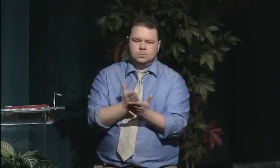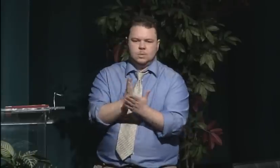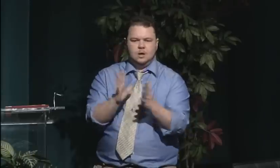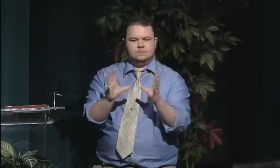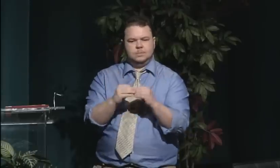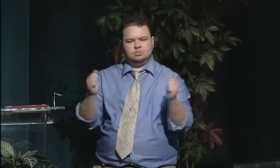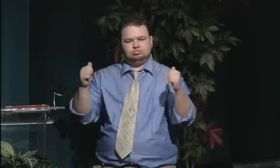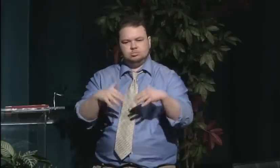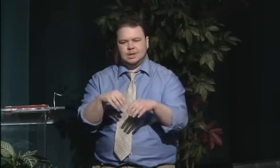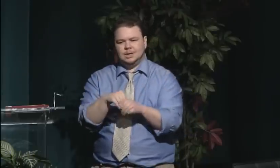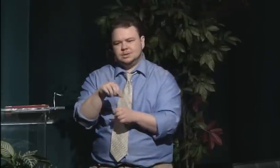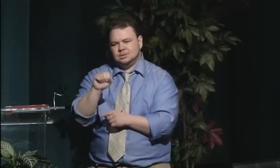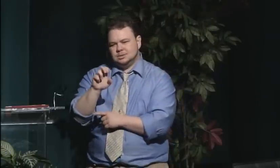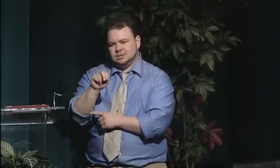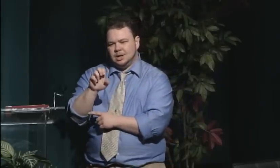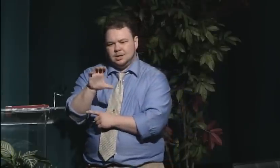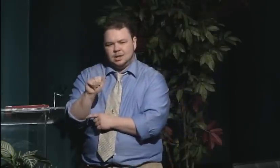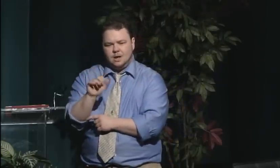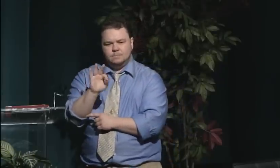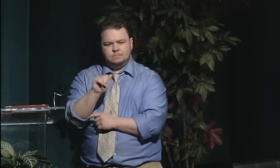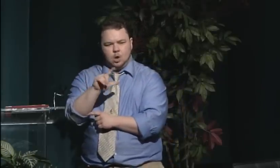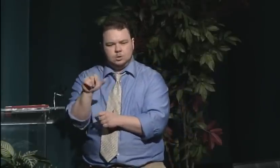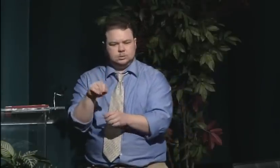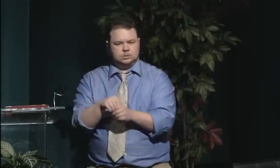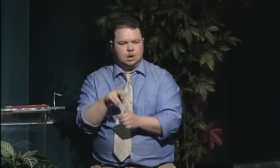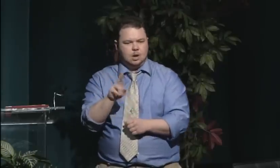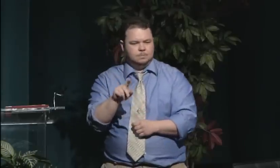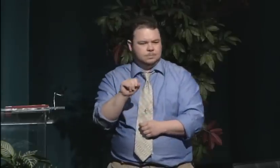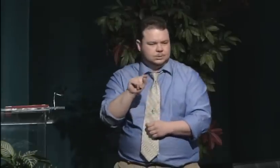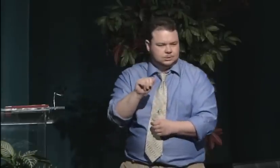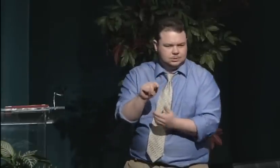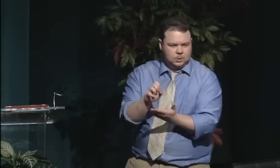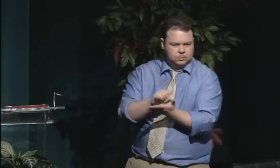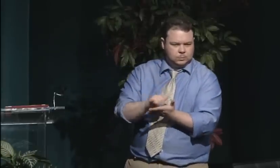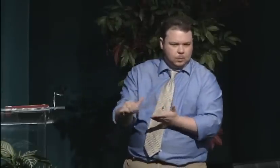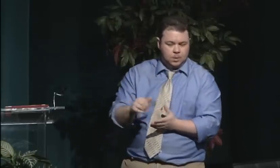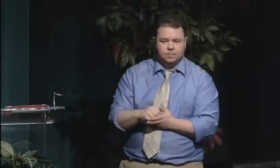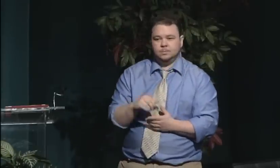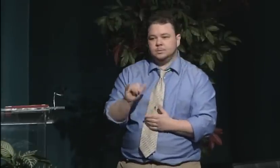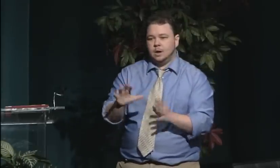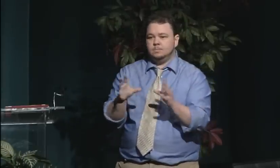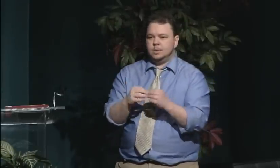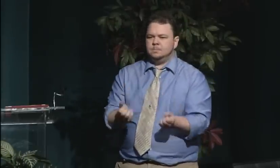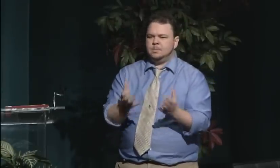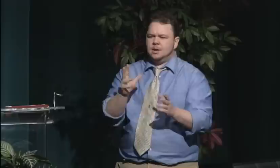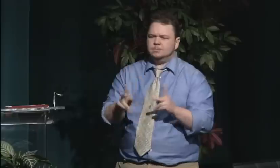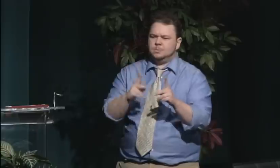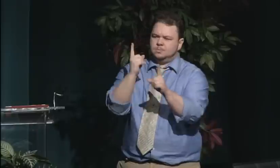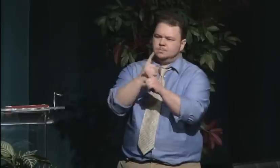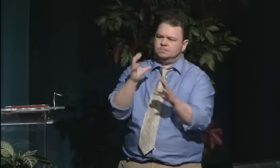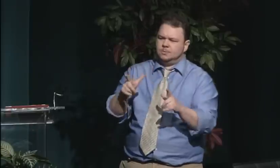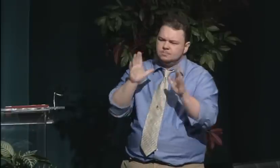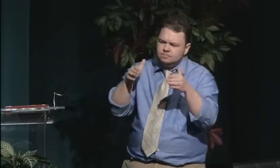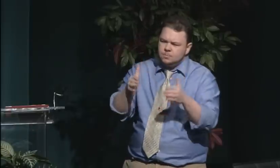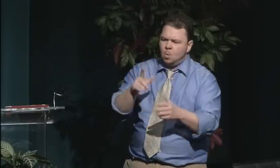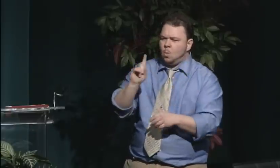what we would call domestic skills, you know, duties as a wife and a mother